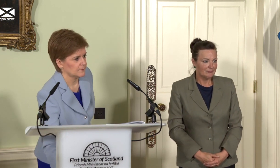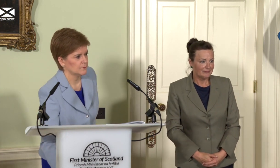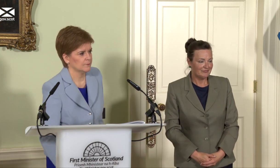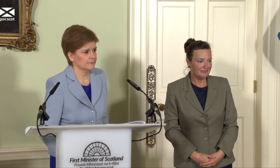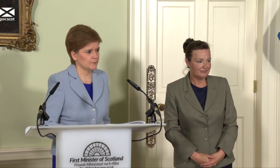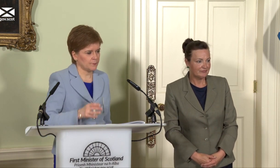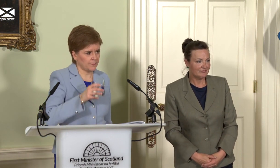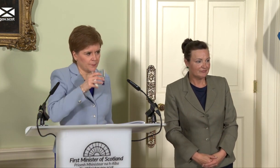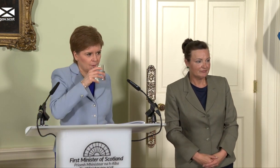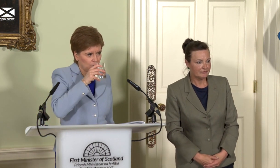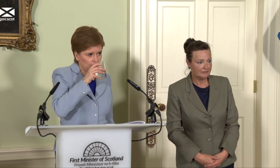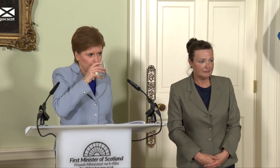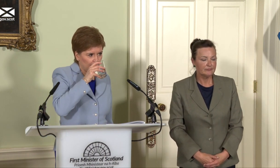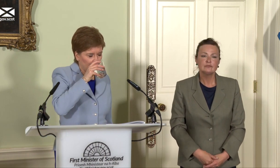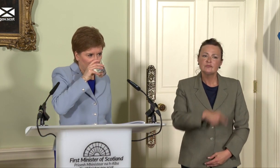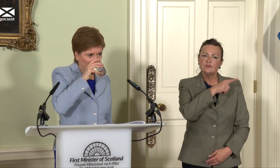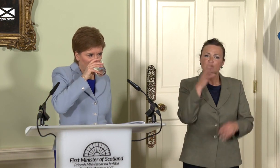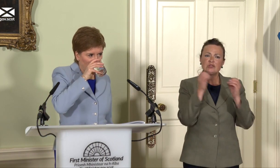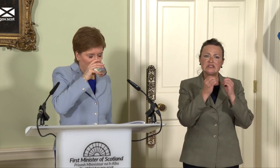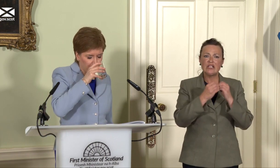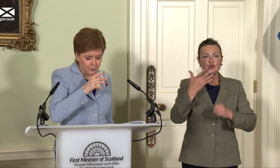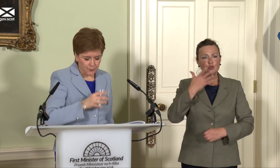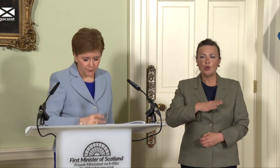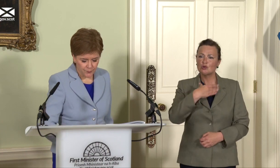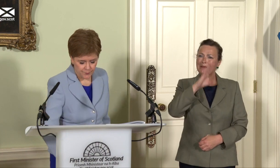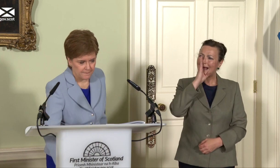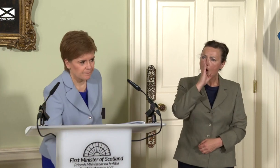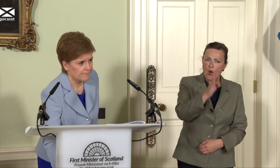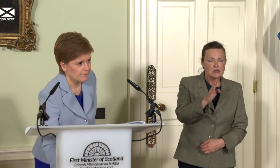You say you want to be honest about these challenges, you want to be frank with people;